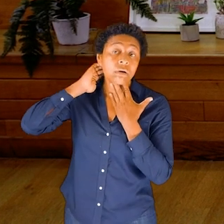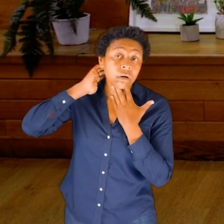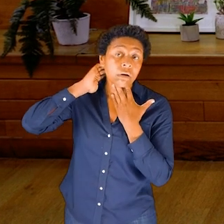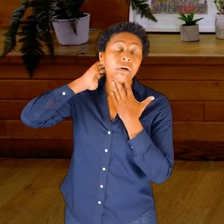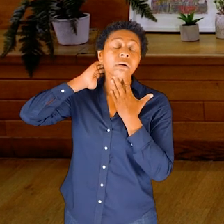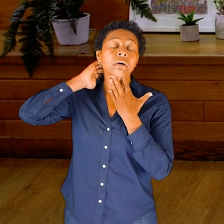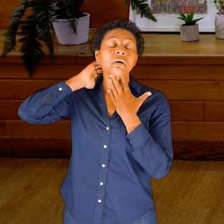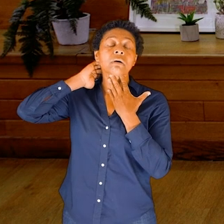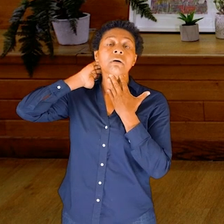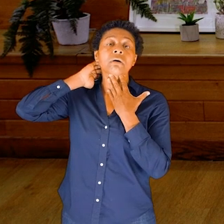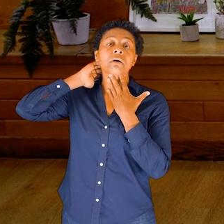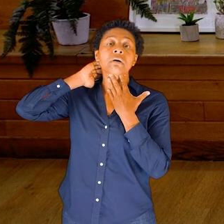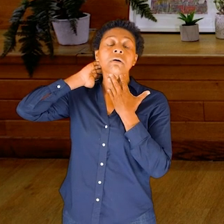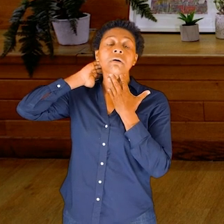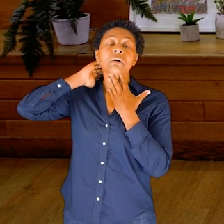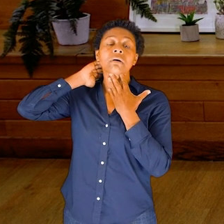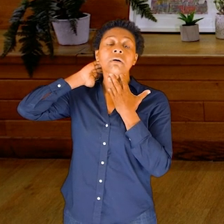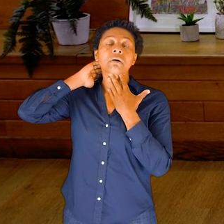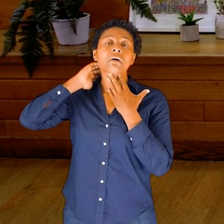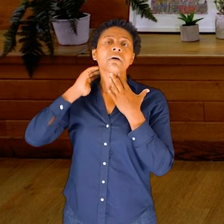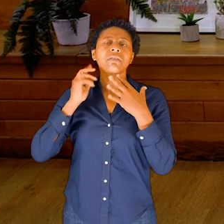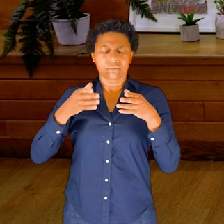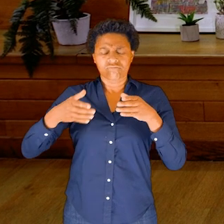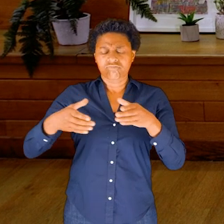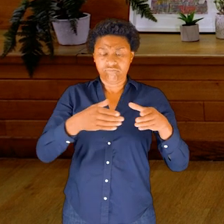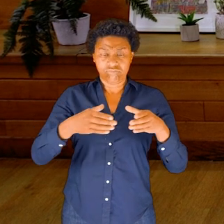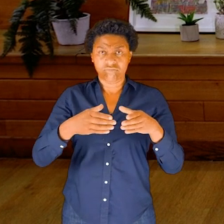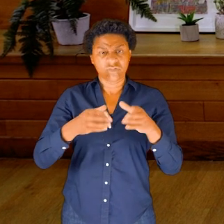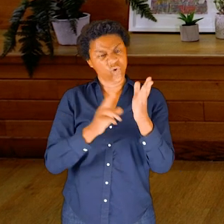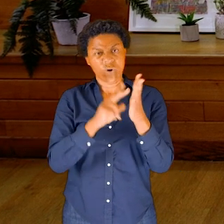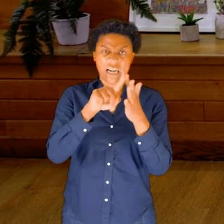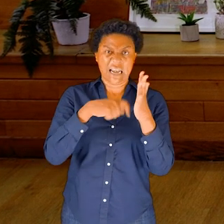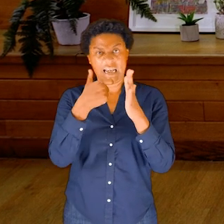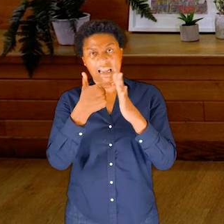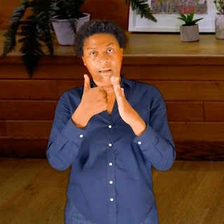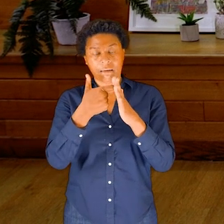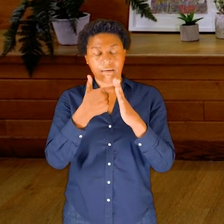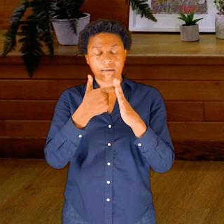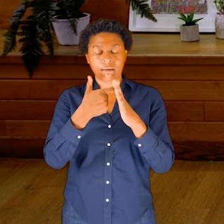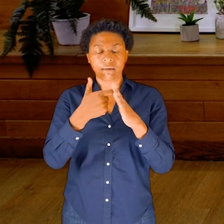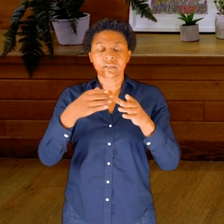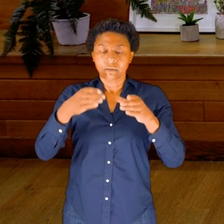the front of your neck, somewhere in the middle is a tube called the oesophagus.